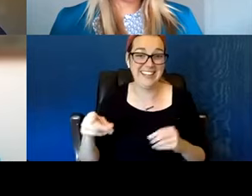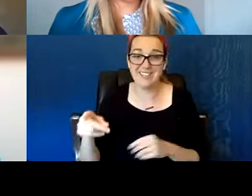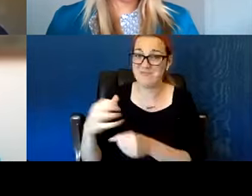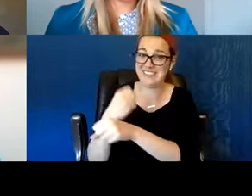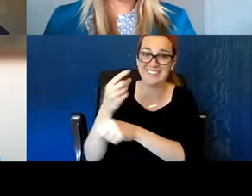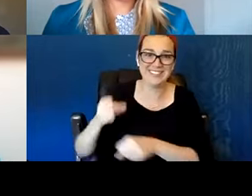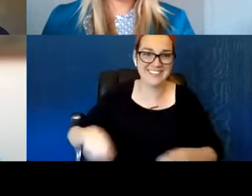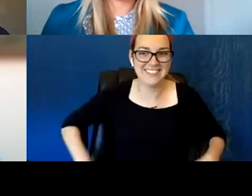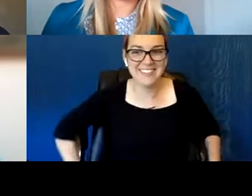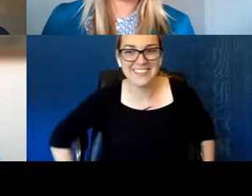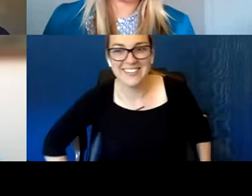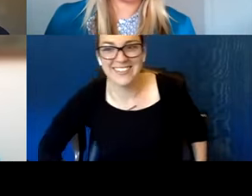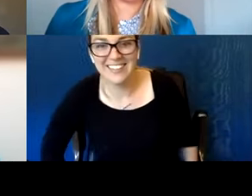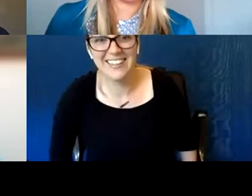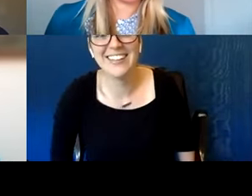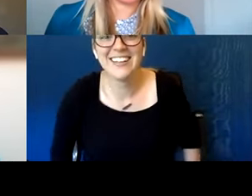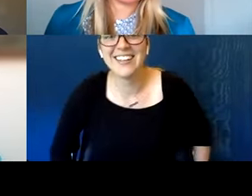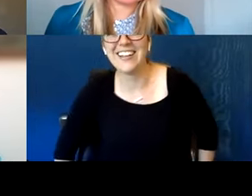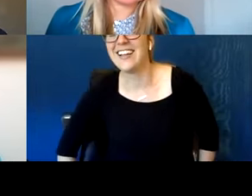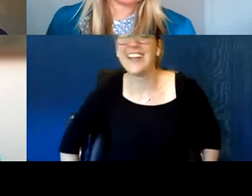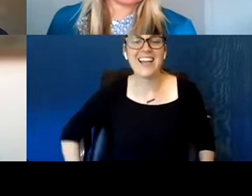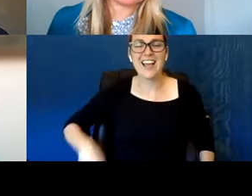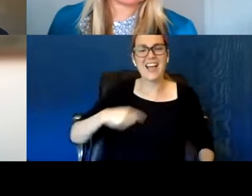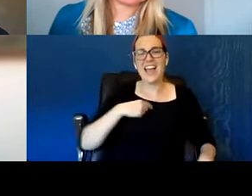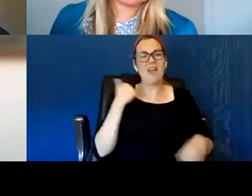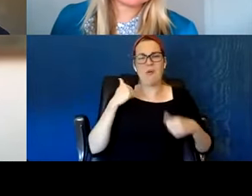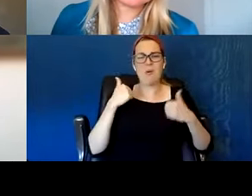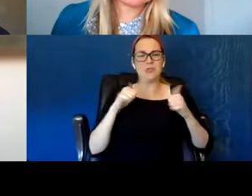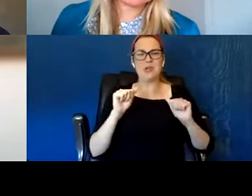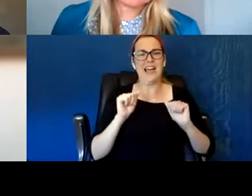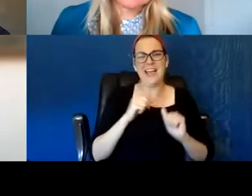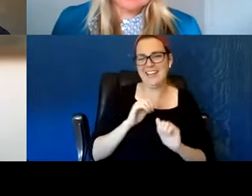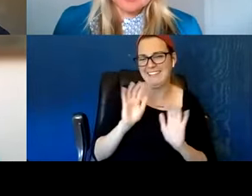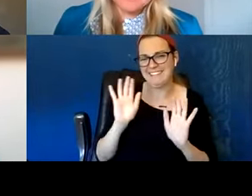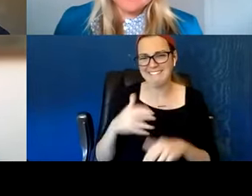I mean one, so I'm not gonna try it. But one thing that I think about